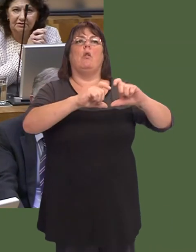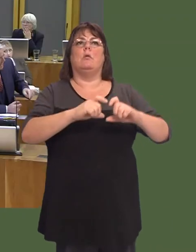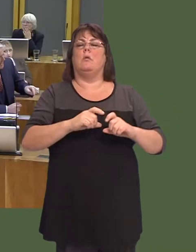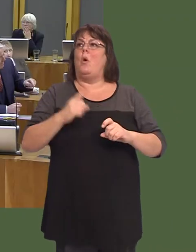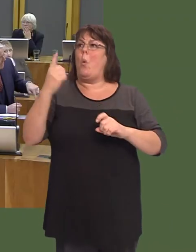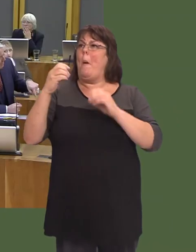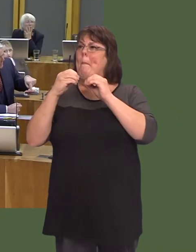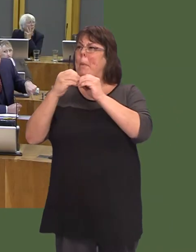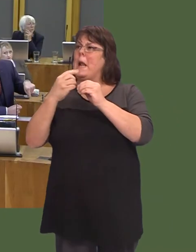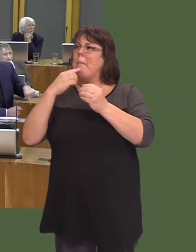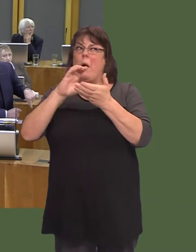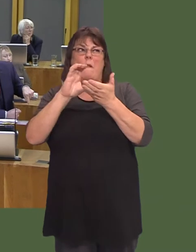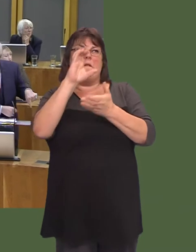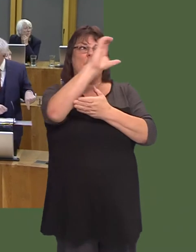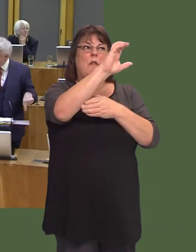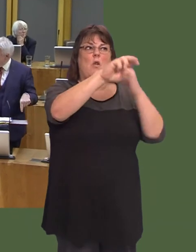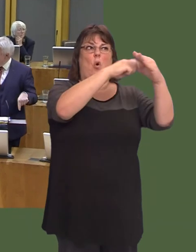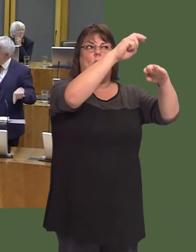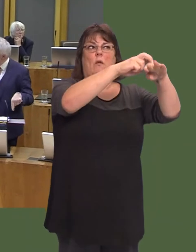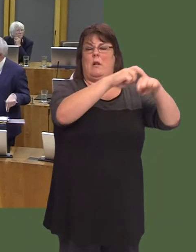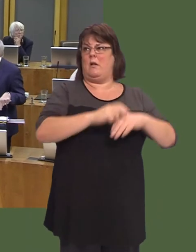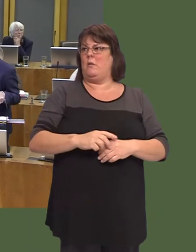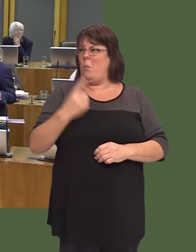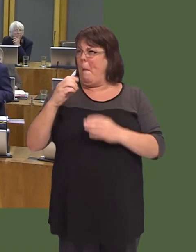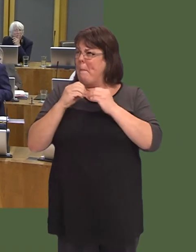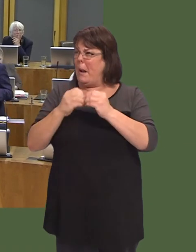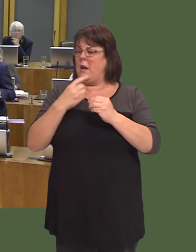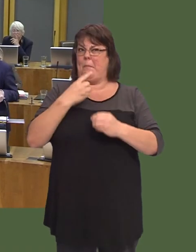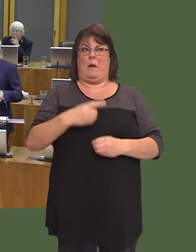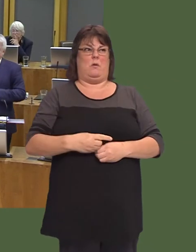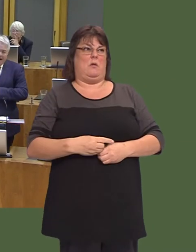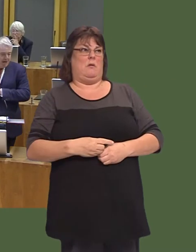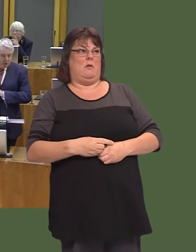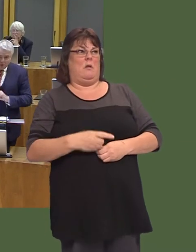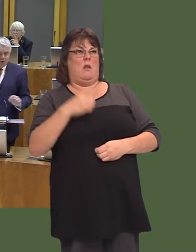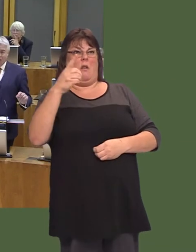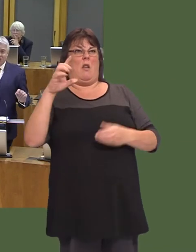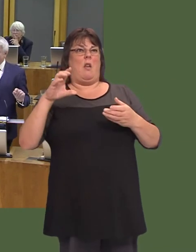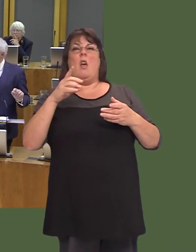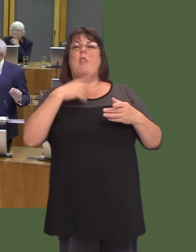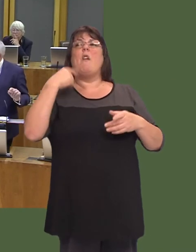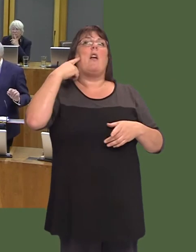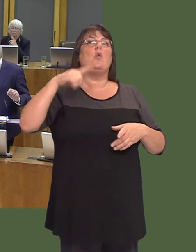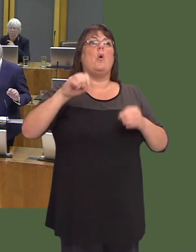A billion pounds was put on the table for Northern Irelandó£1 billion for Northern Ireland; a coach and horses driven through the Barnett formula.